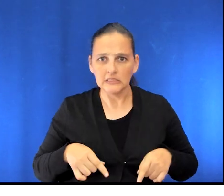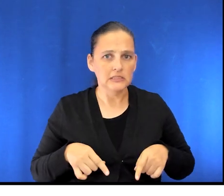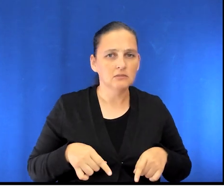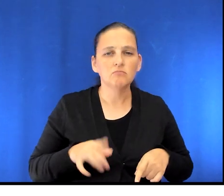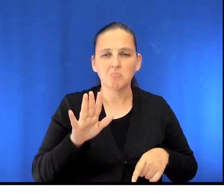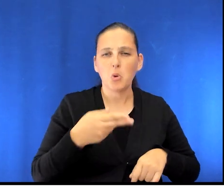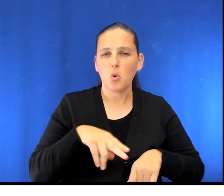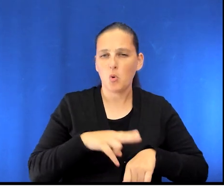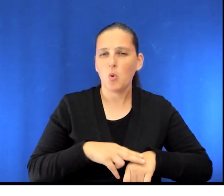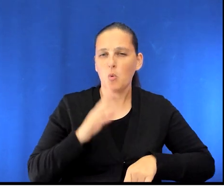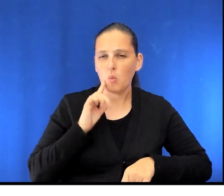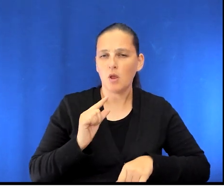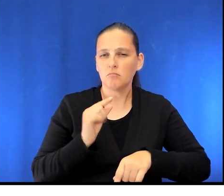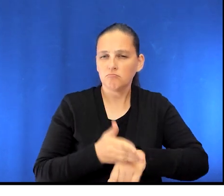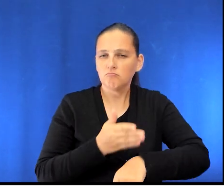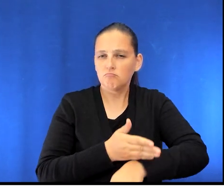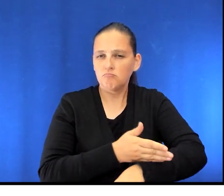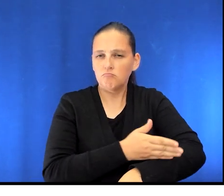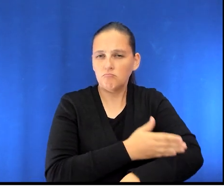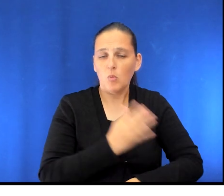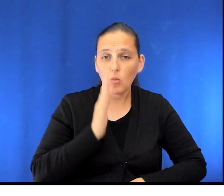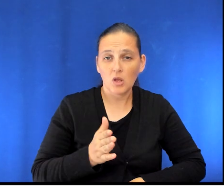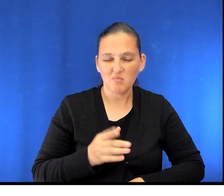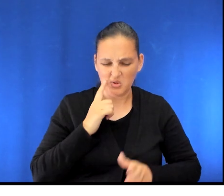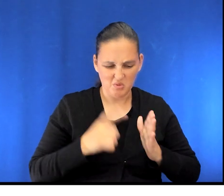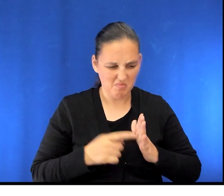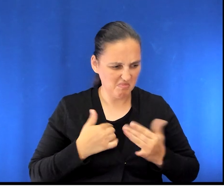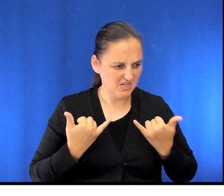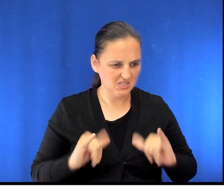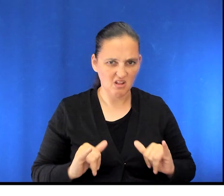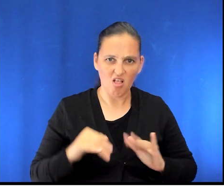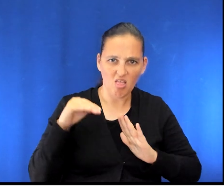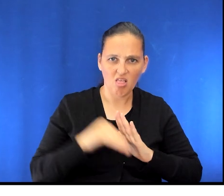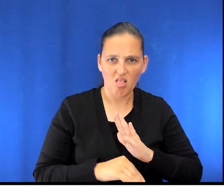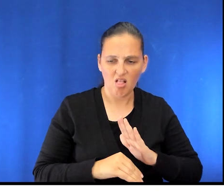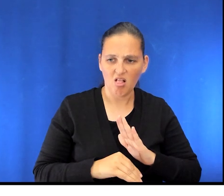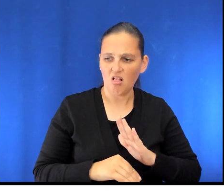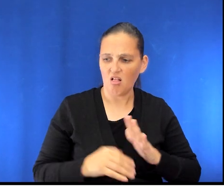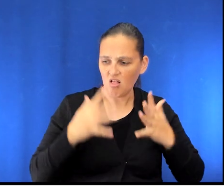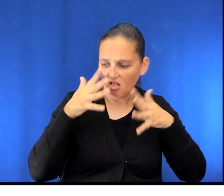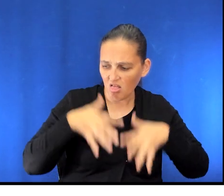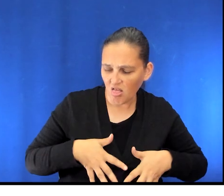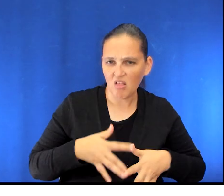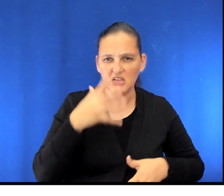But if you find that your mood is persistently low and is affecting your sleep eating or activity level, then we encourage you to talk about